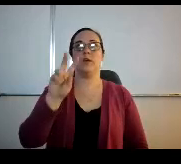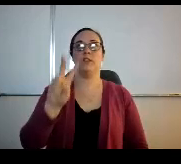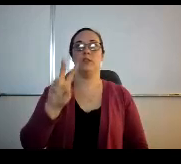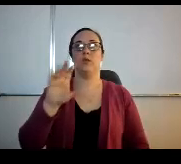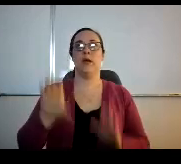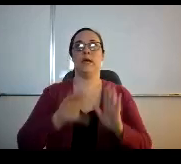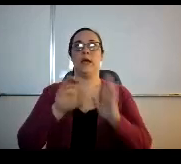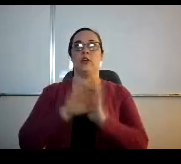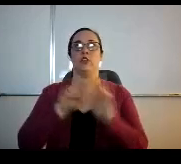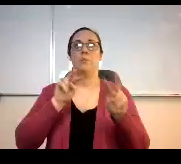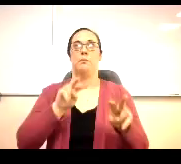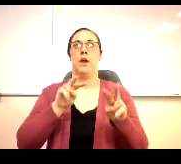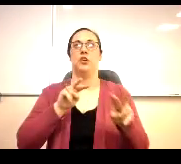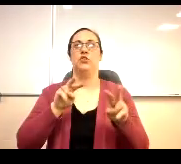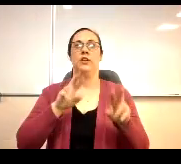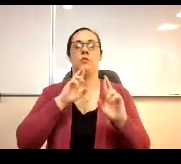Grover Doctor Smith please.